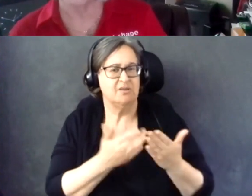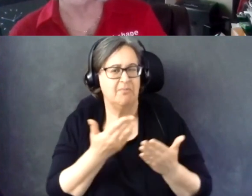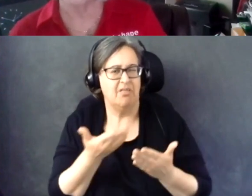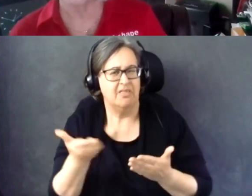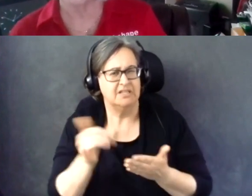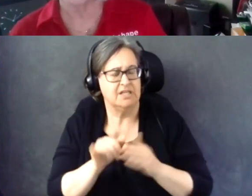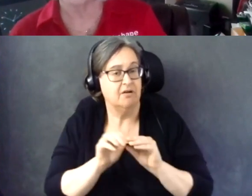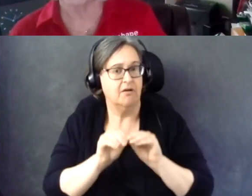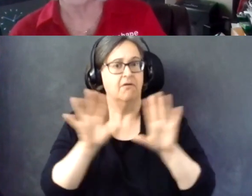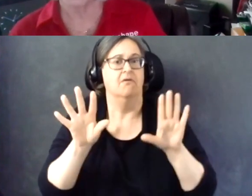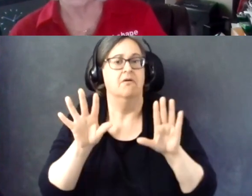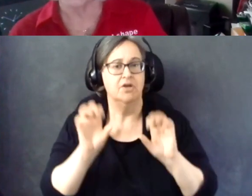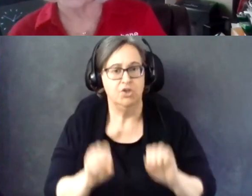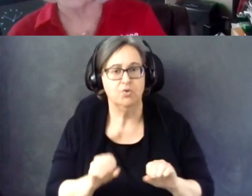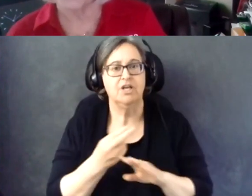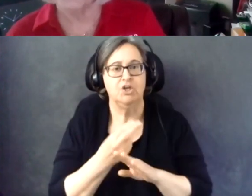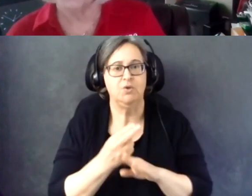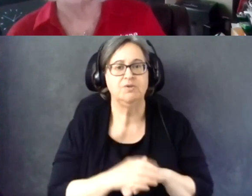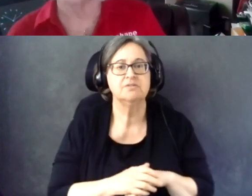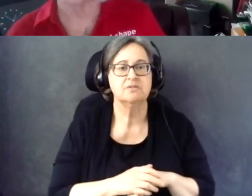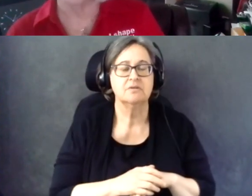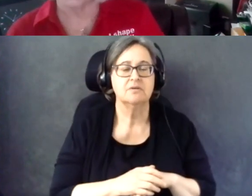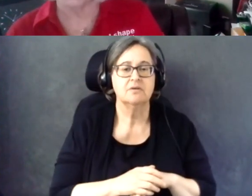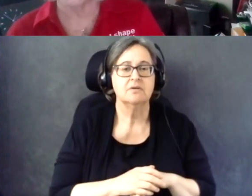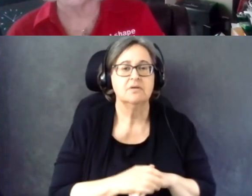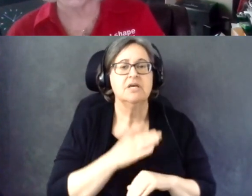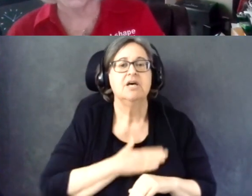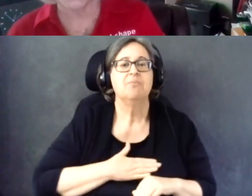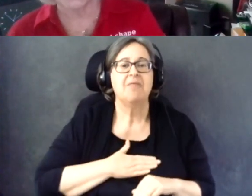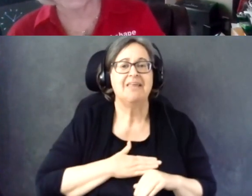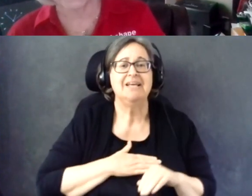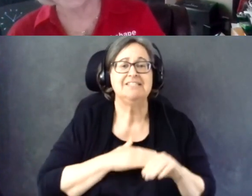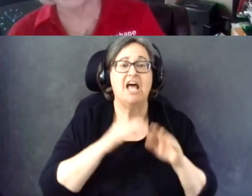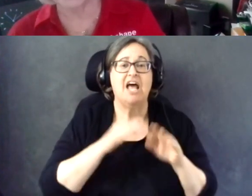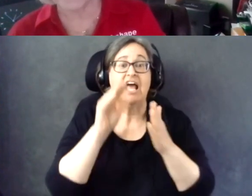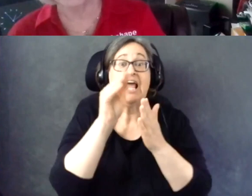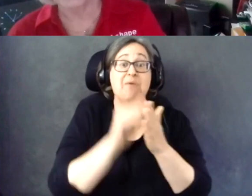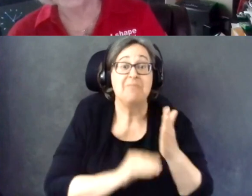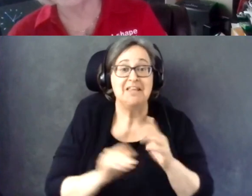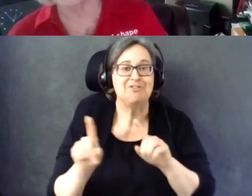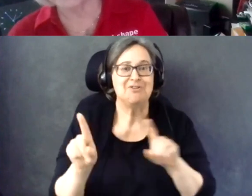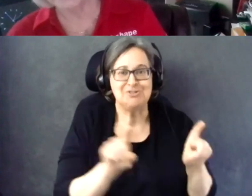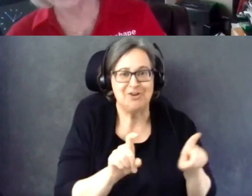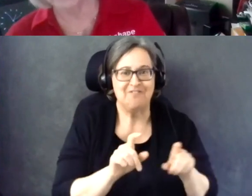that you could use. So please complete the survey when it comes out.